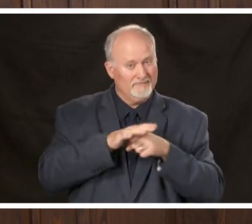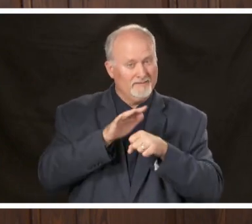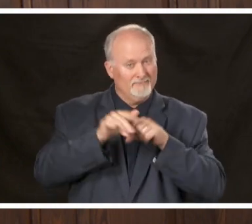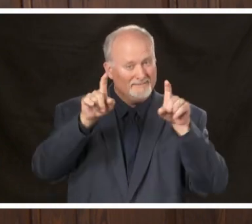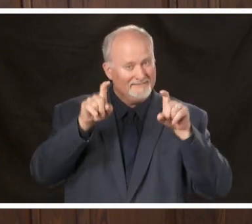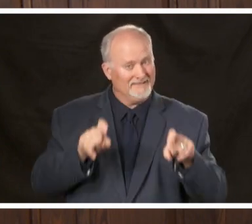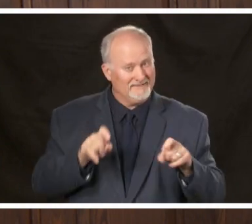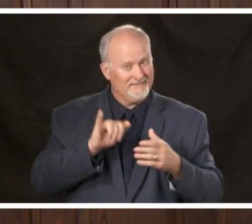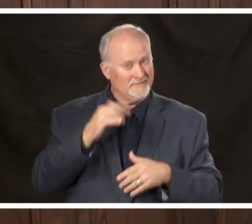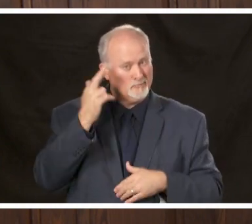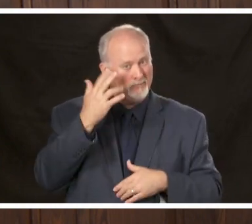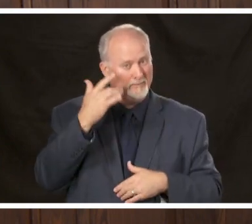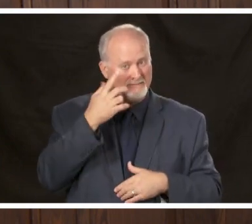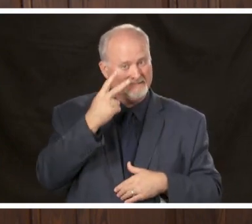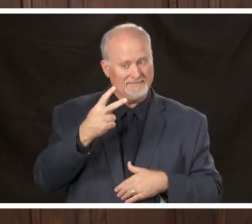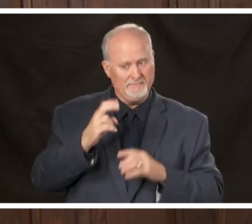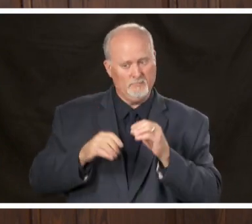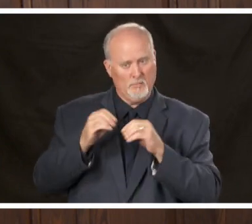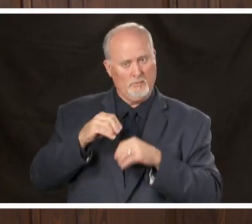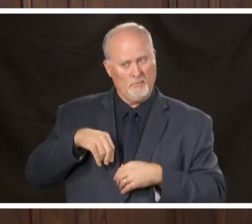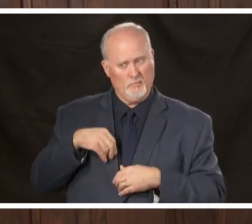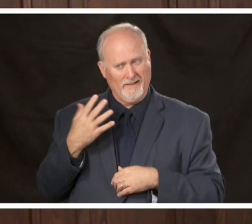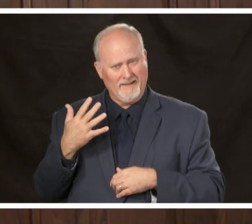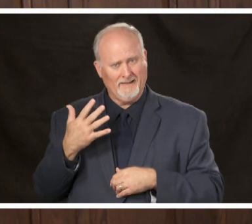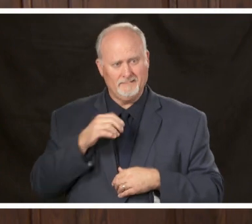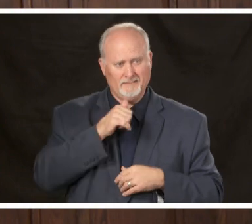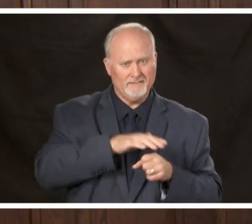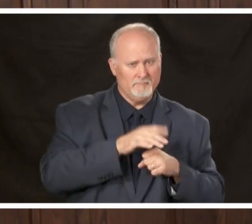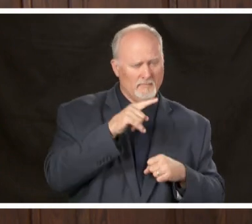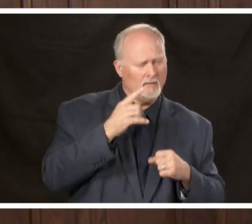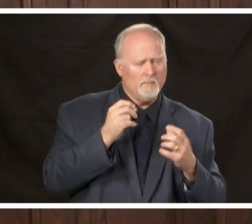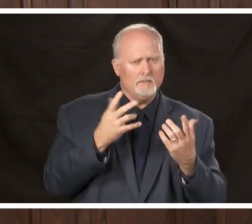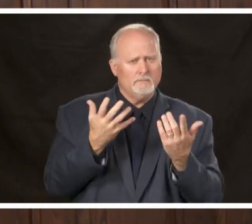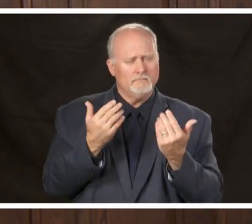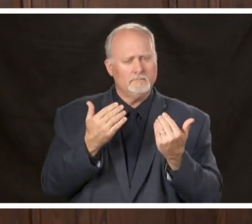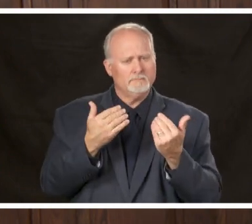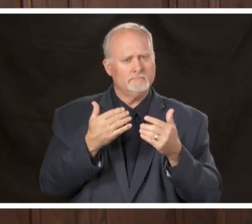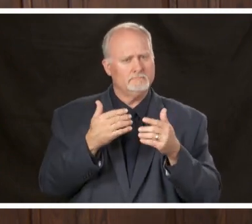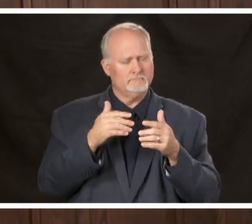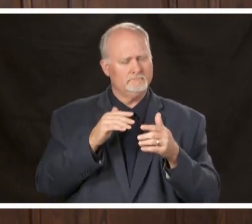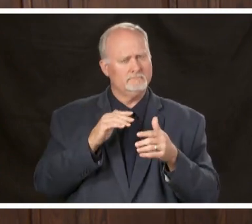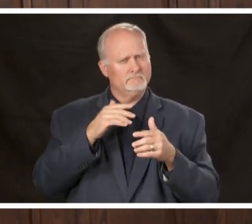the reason why we're seeing the difference here for state and nationwide